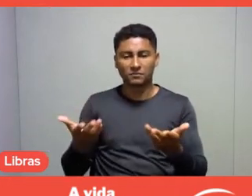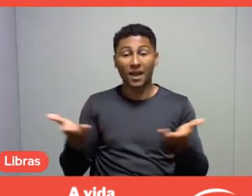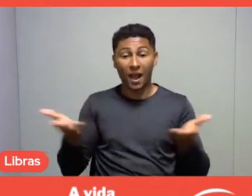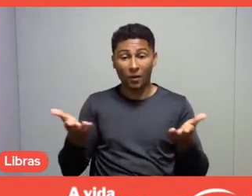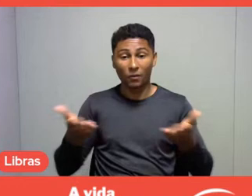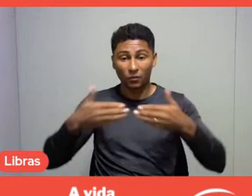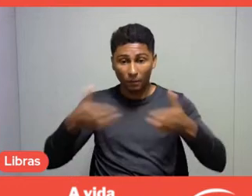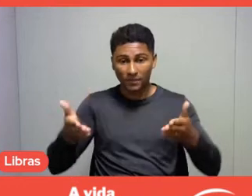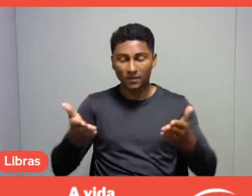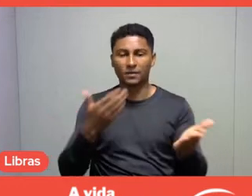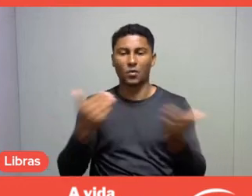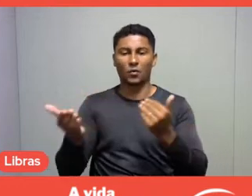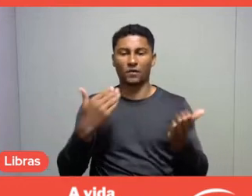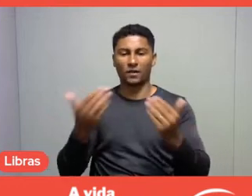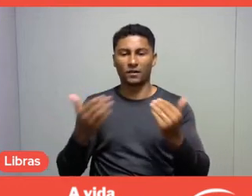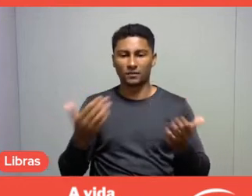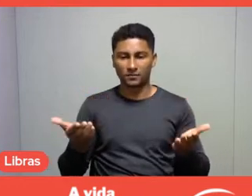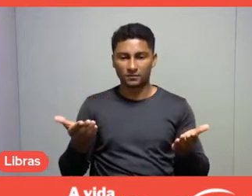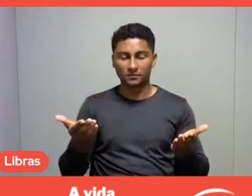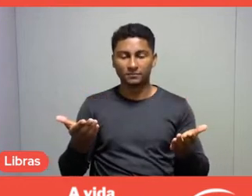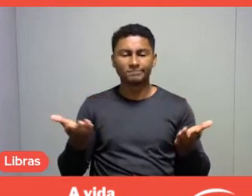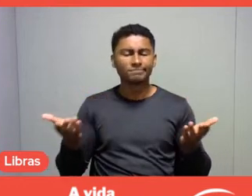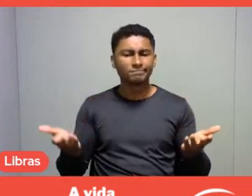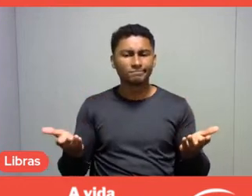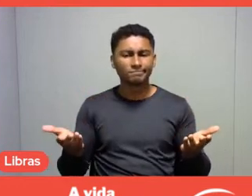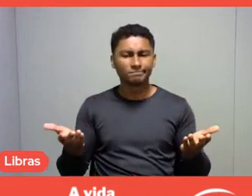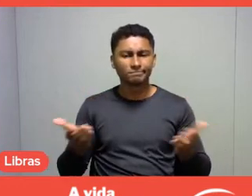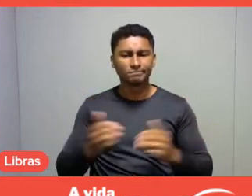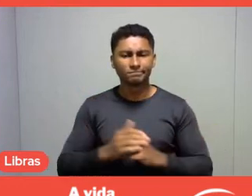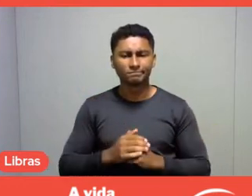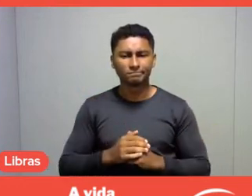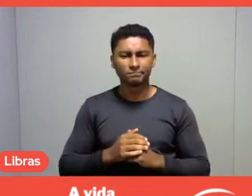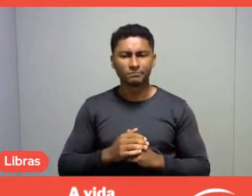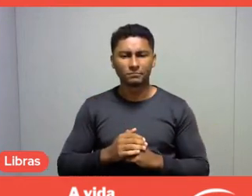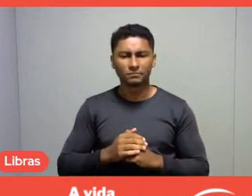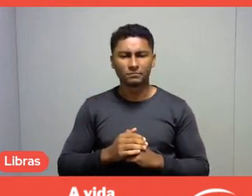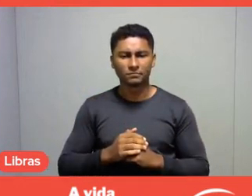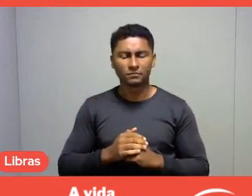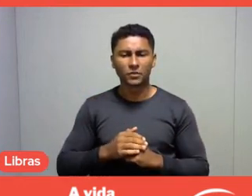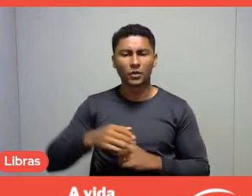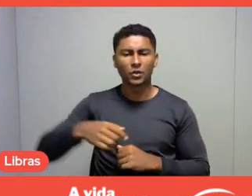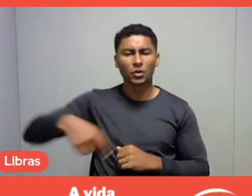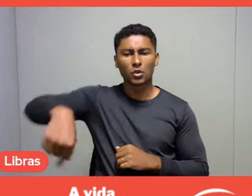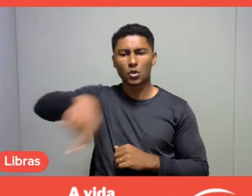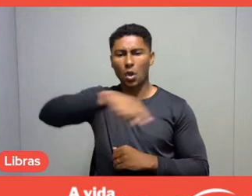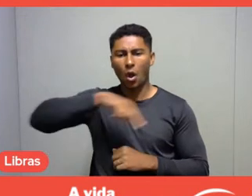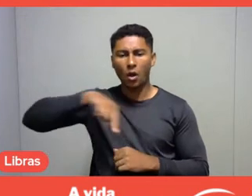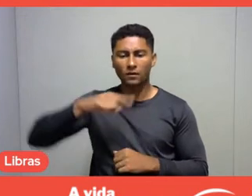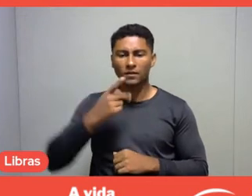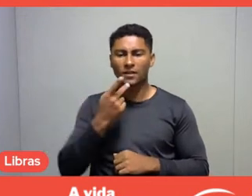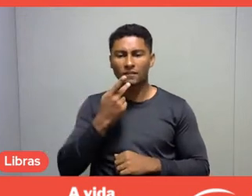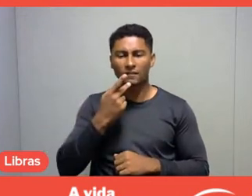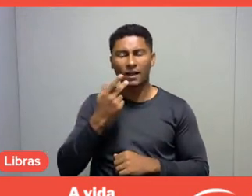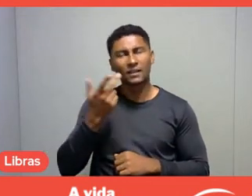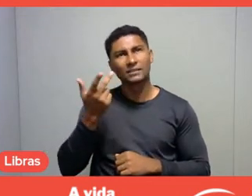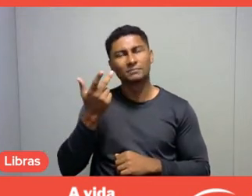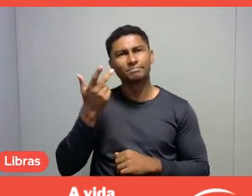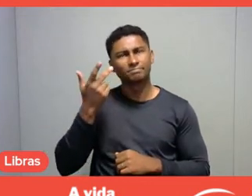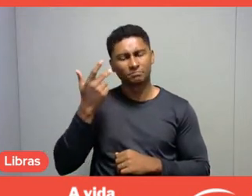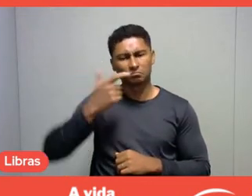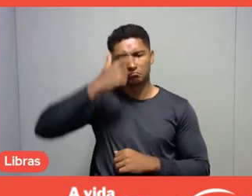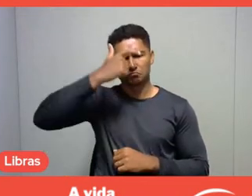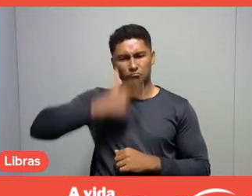is it possible that when we're talking about preferences and choices,